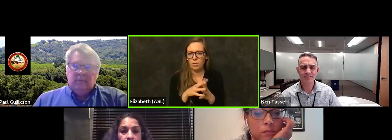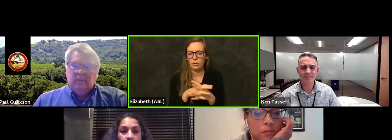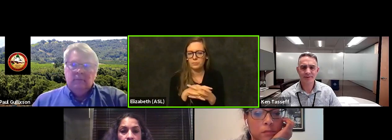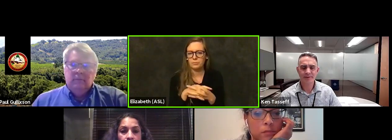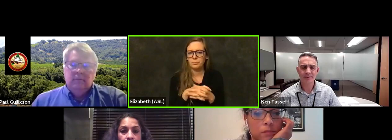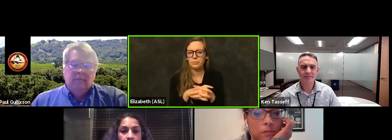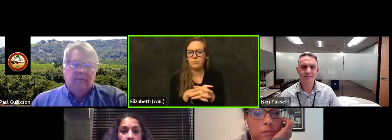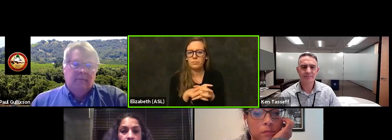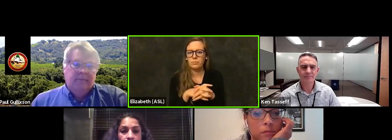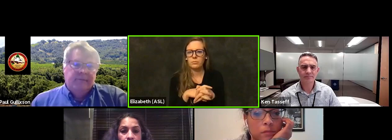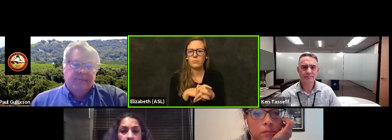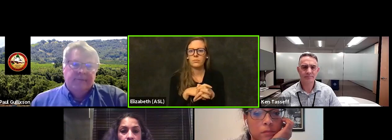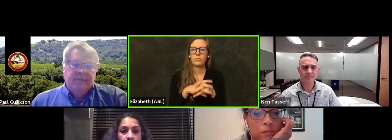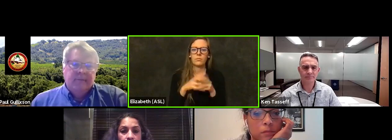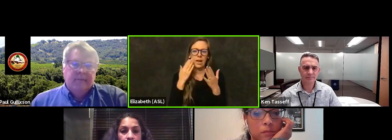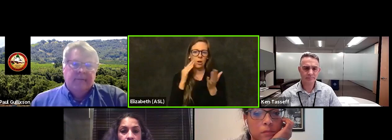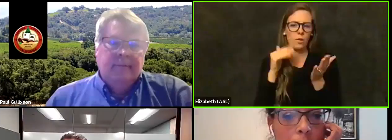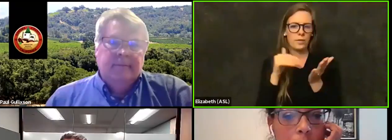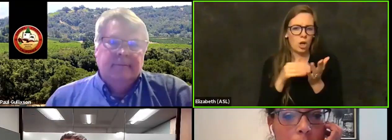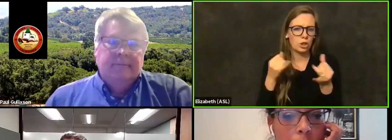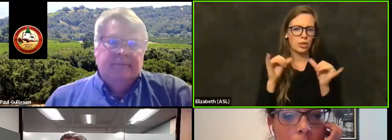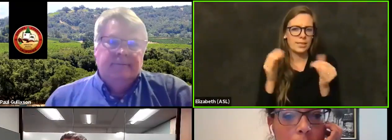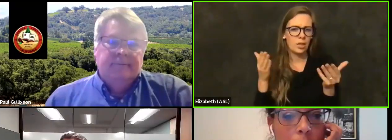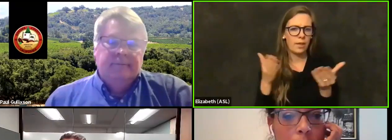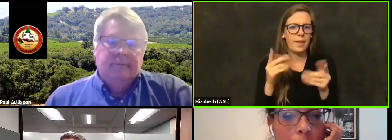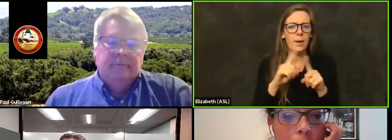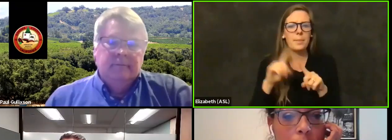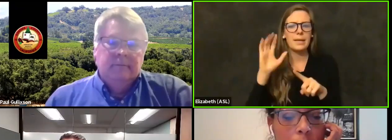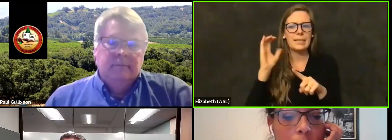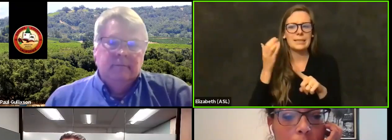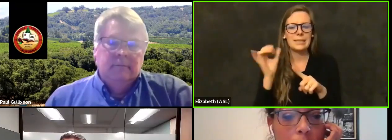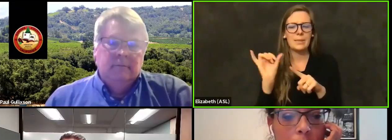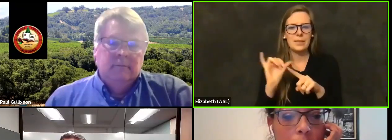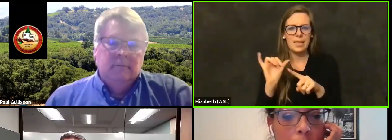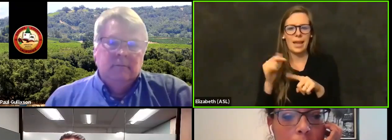the doctor is still on there, it looks like they have a large share of